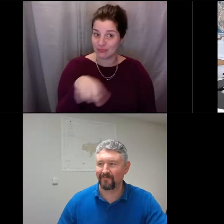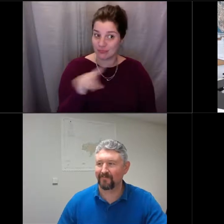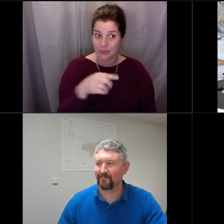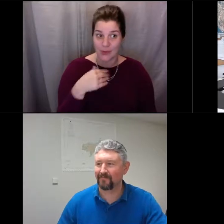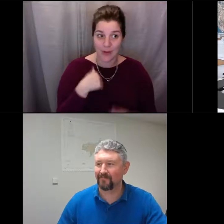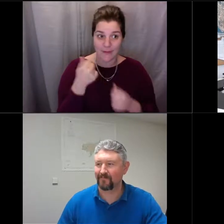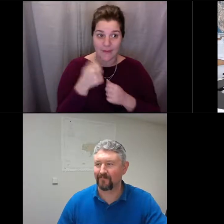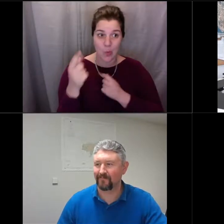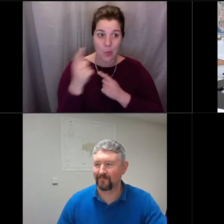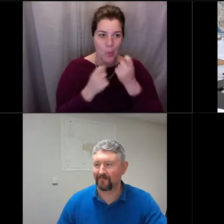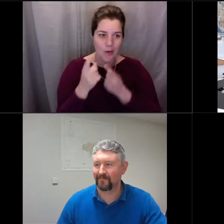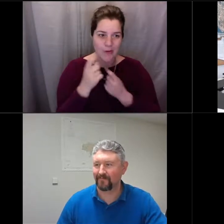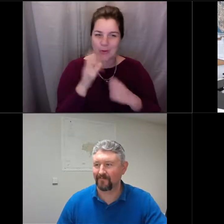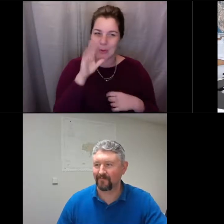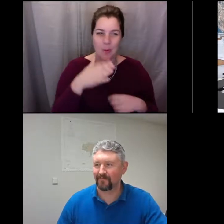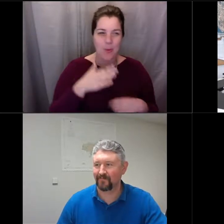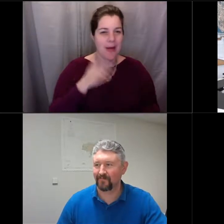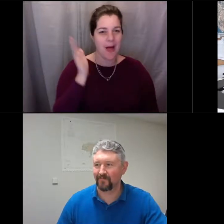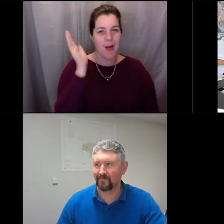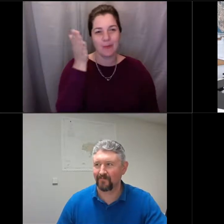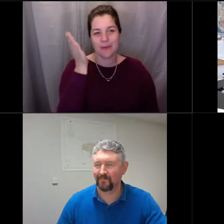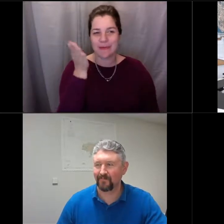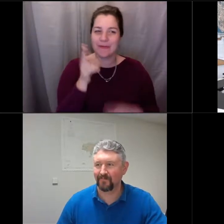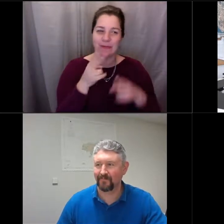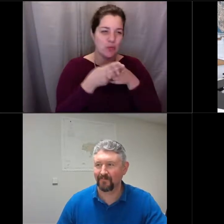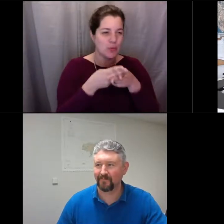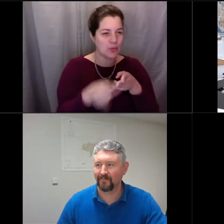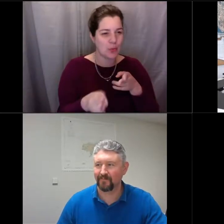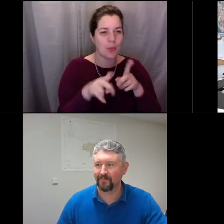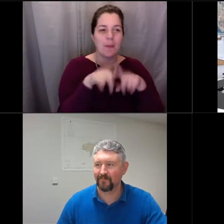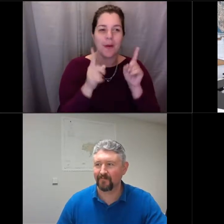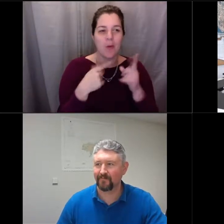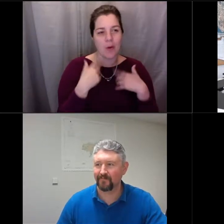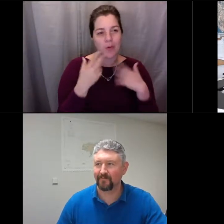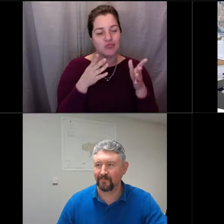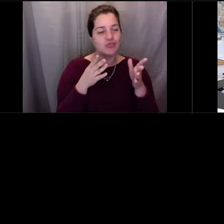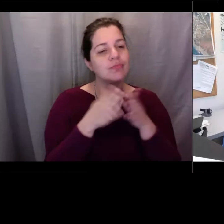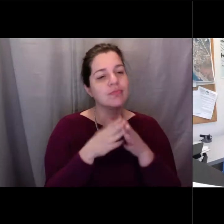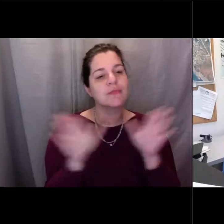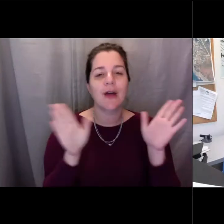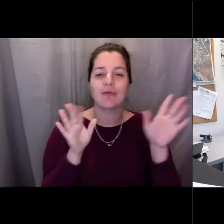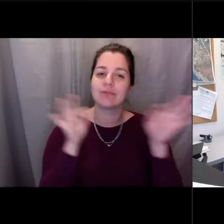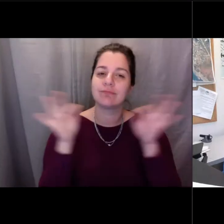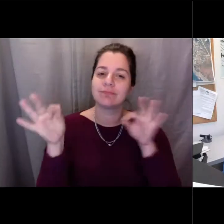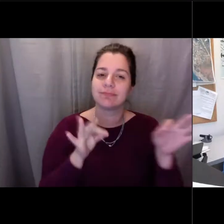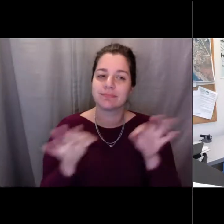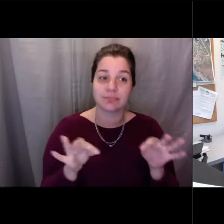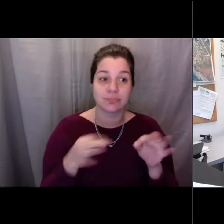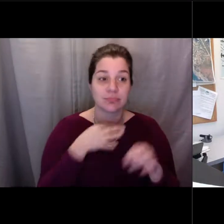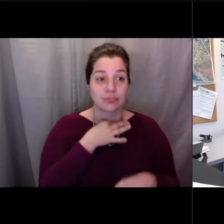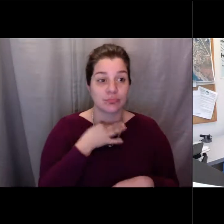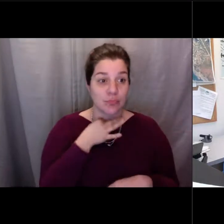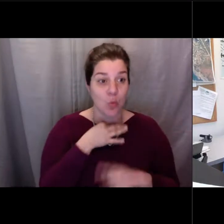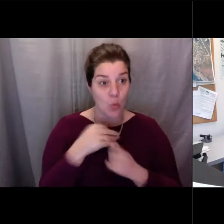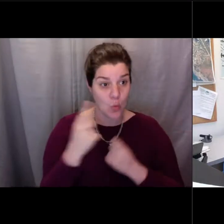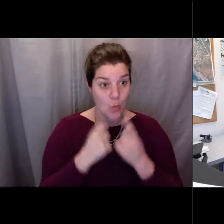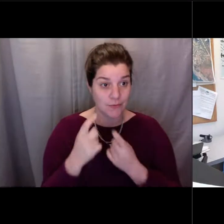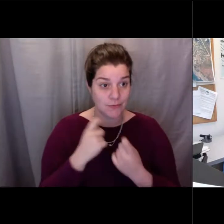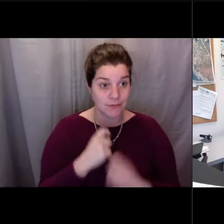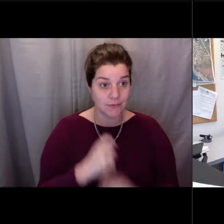and it doesn't cover the whole process, but I just wanted to give an overview to you guys. [Lisa] So Hunter was wondering whether